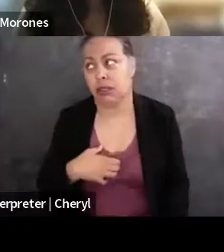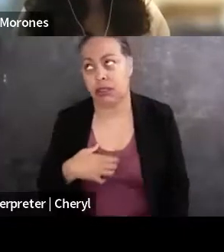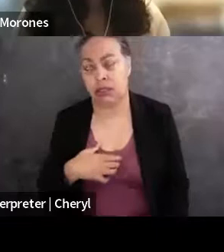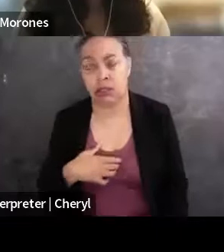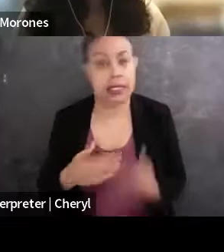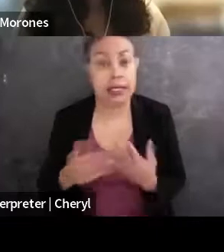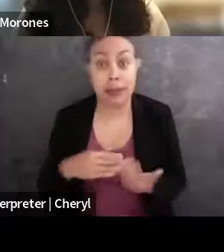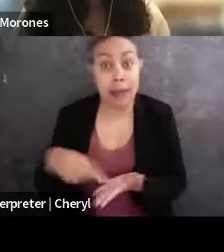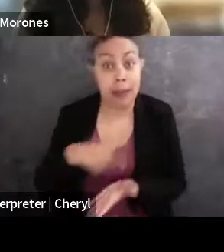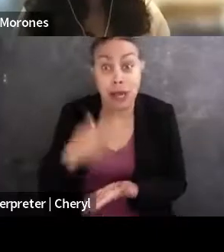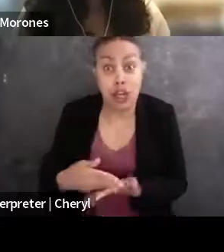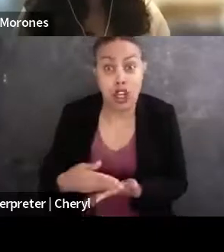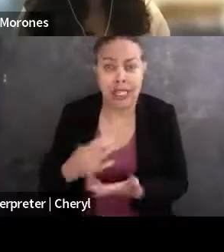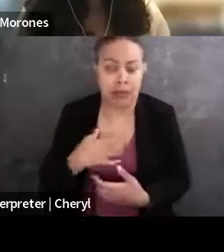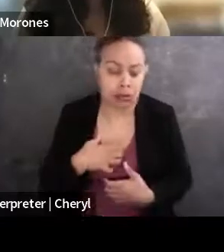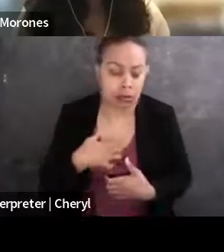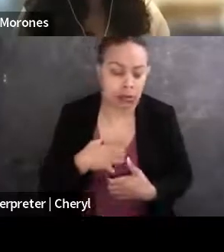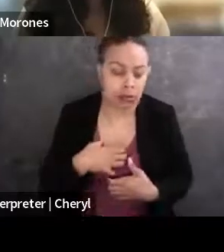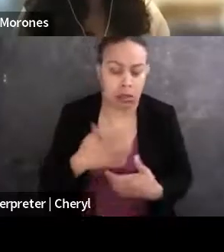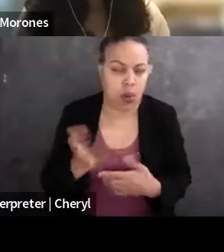so I decided to just sort of go for it.